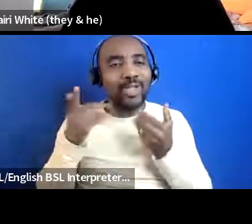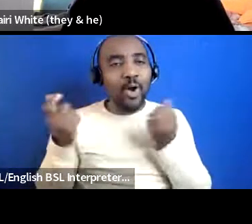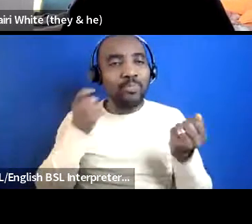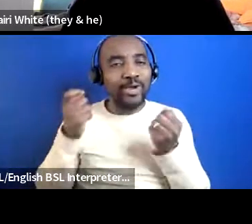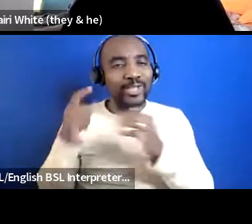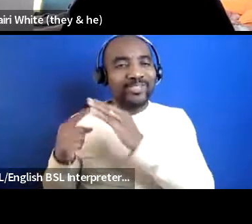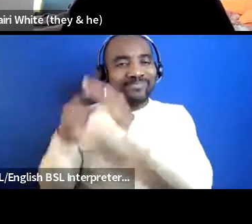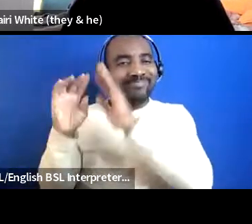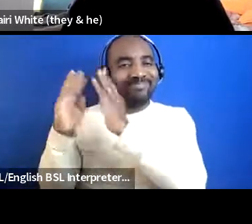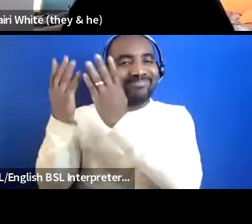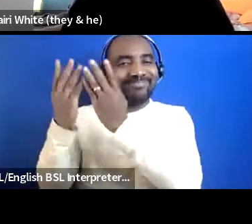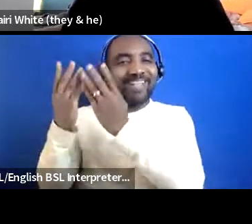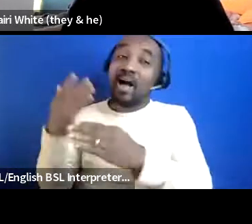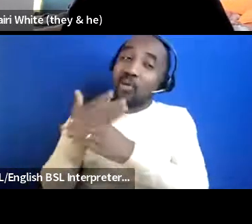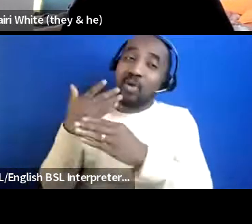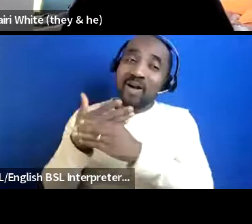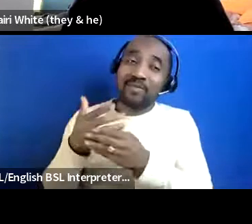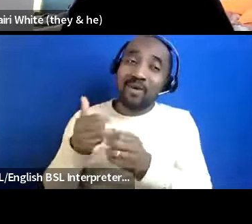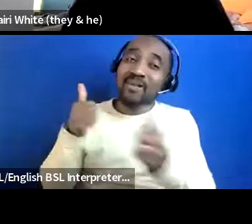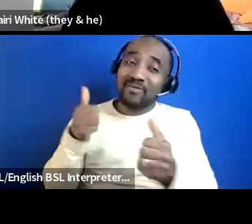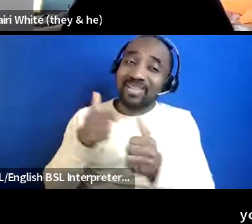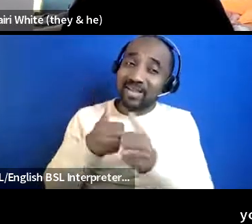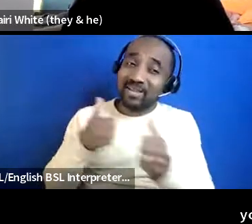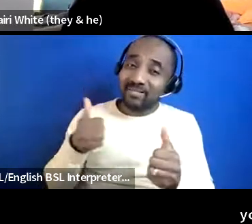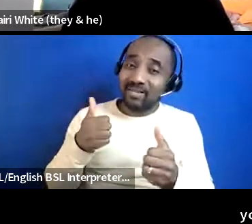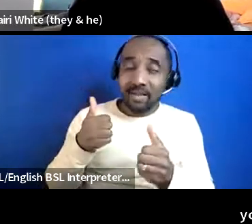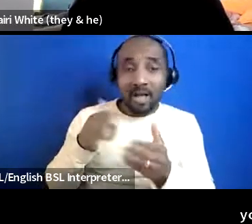time or staff is not there and the need is like so great but i think systems